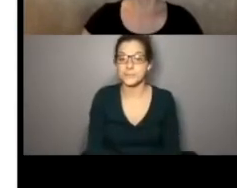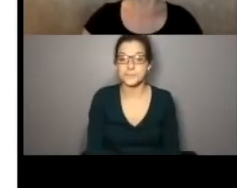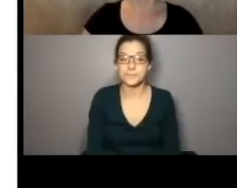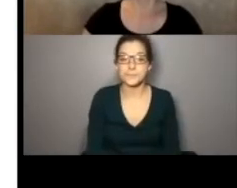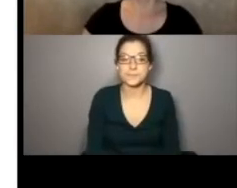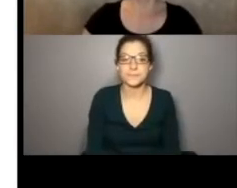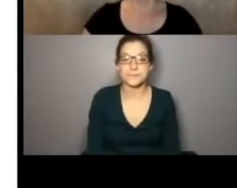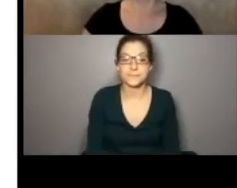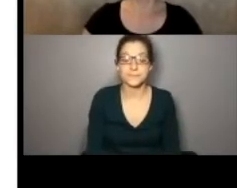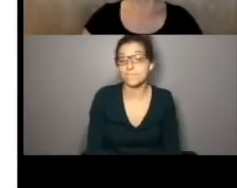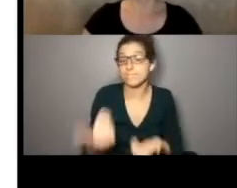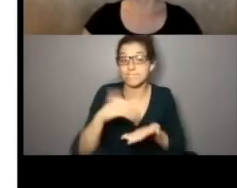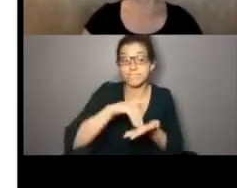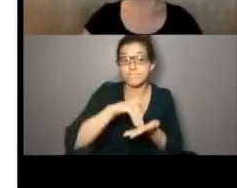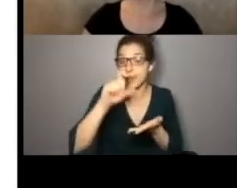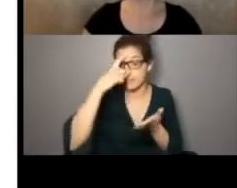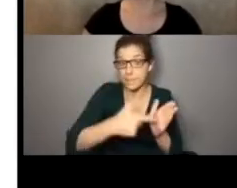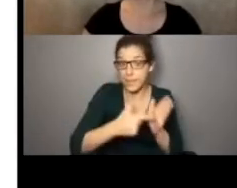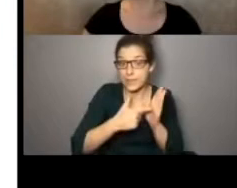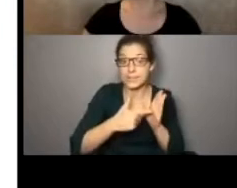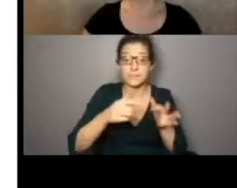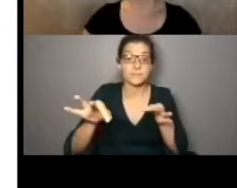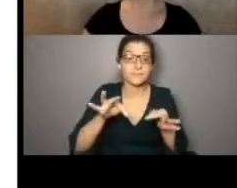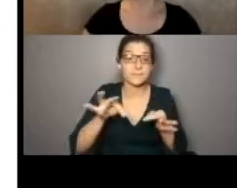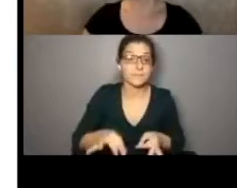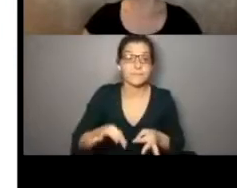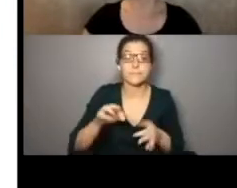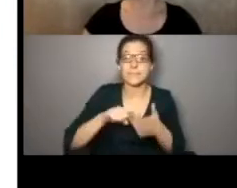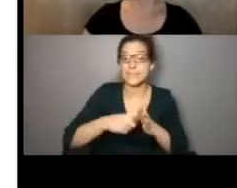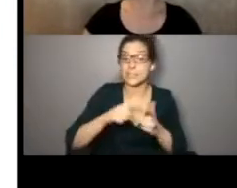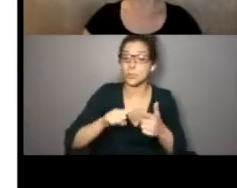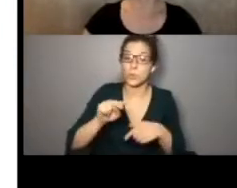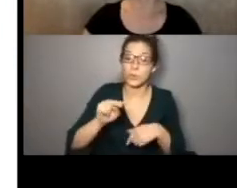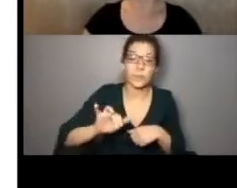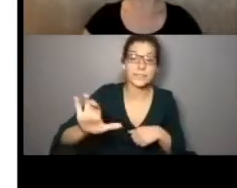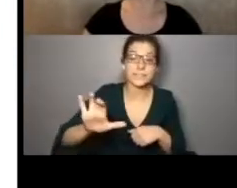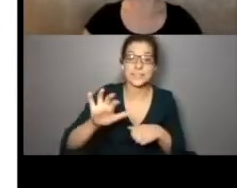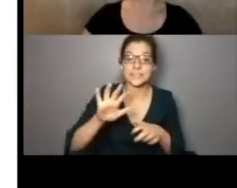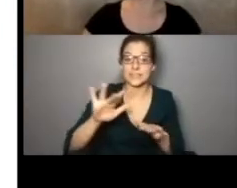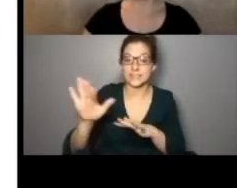that site. That's linked further below. Again Government mandates, this goes through all of your Key